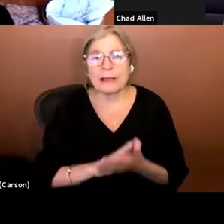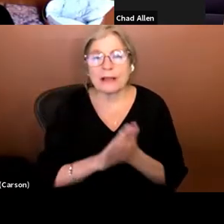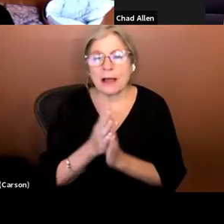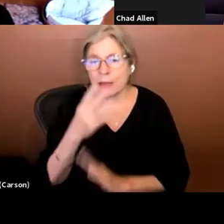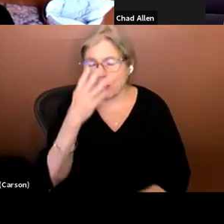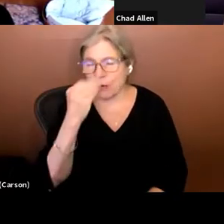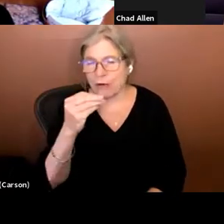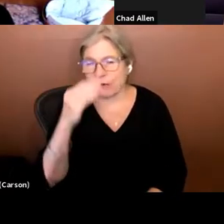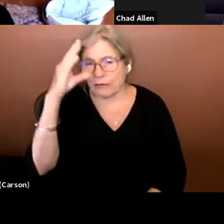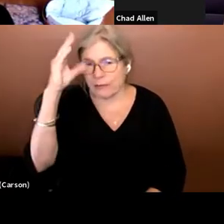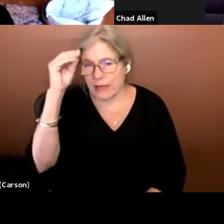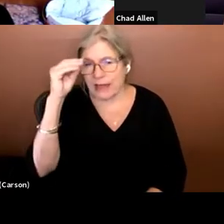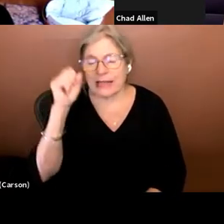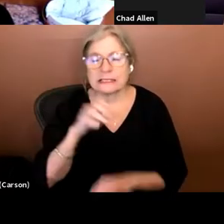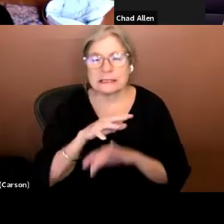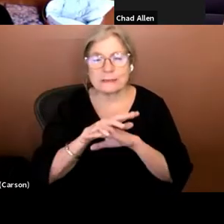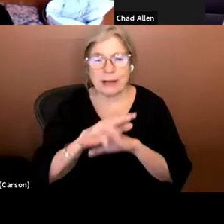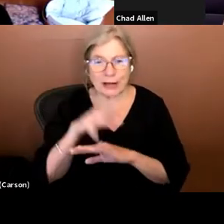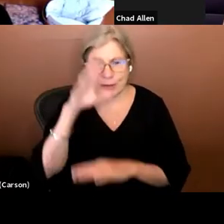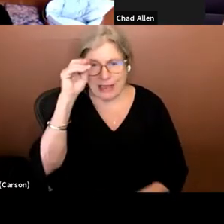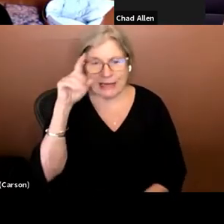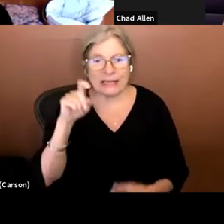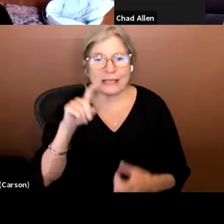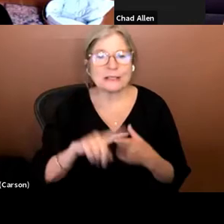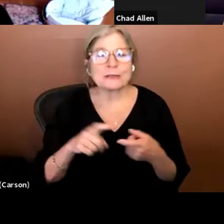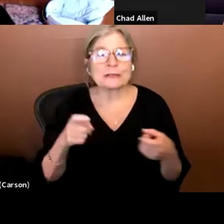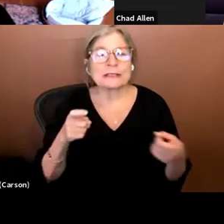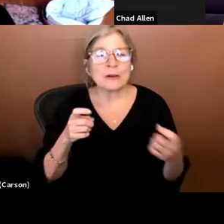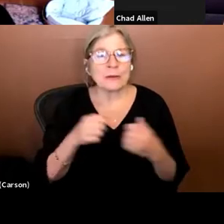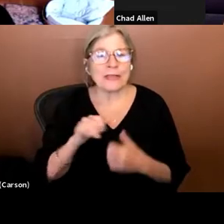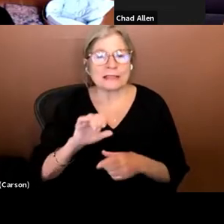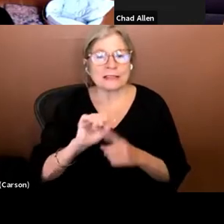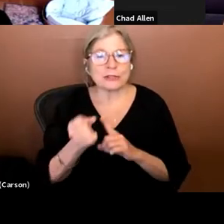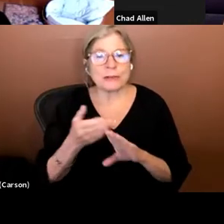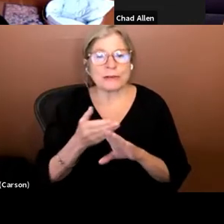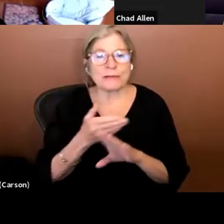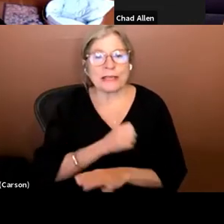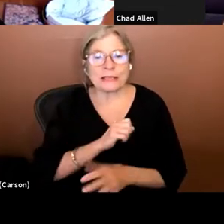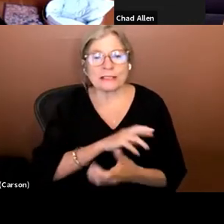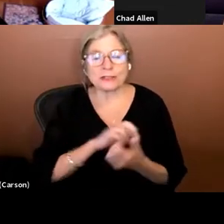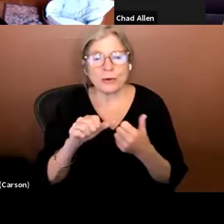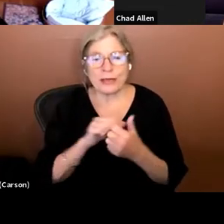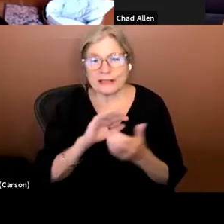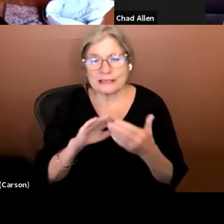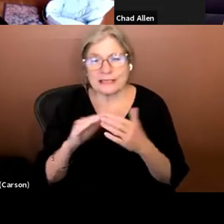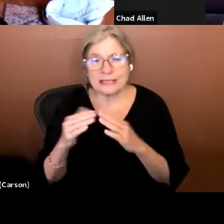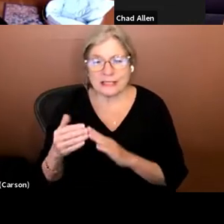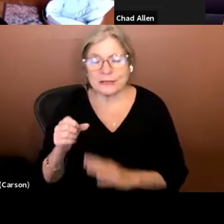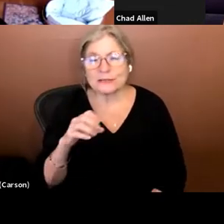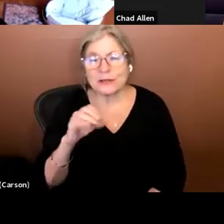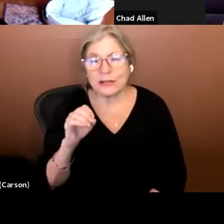Spiderman needed to dole with this situation before he destroyed the city. That was kind of